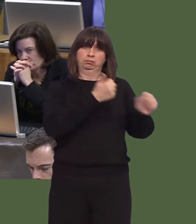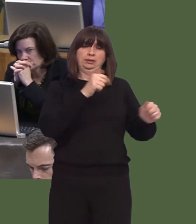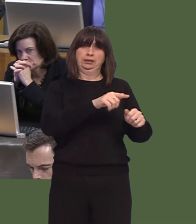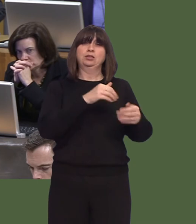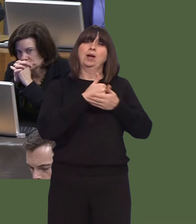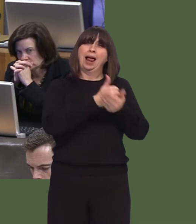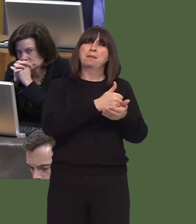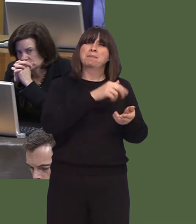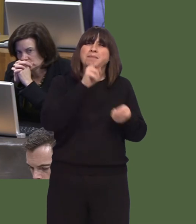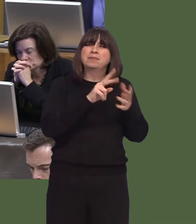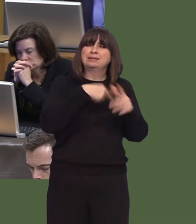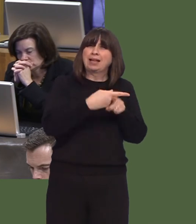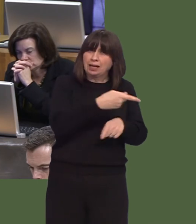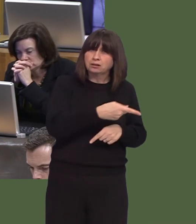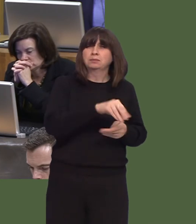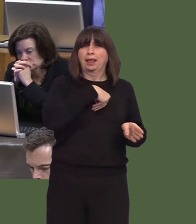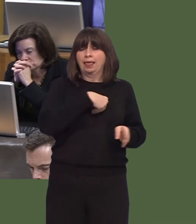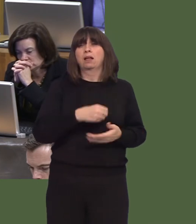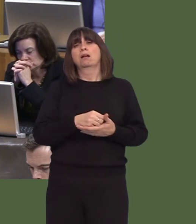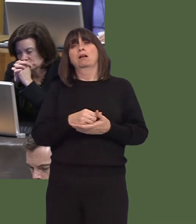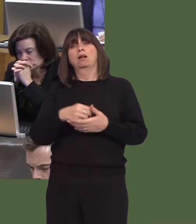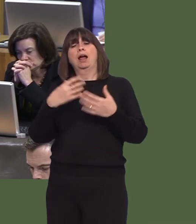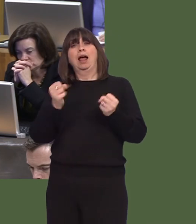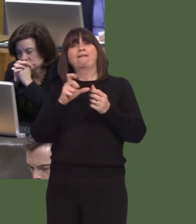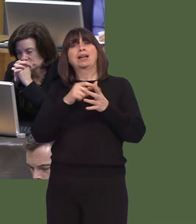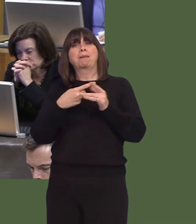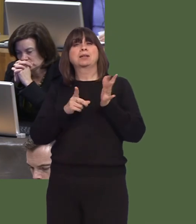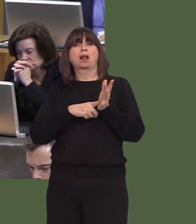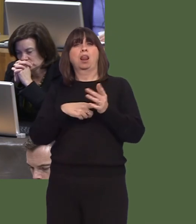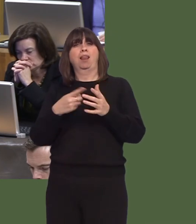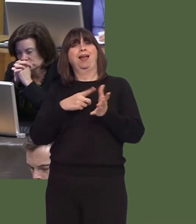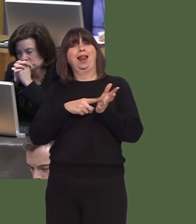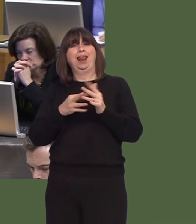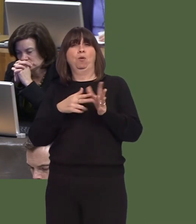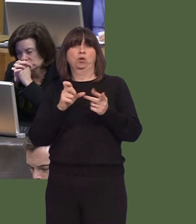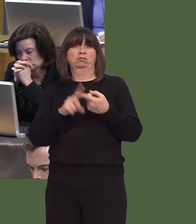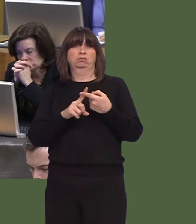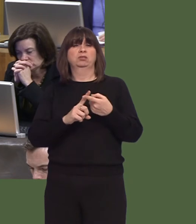We have secured enhanced capital allowances for three specific sites within the waterfront